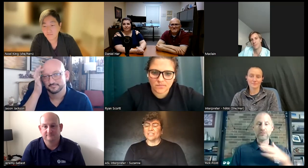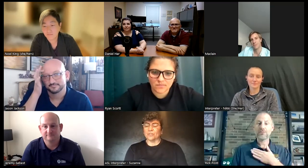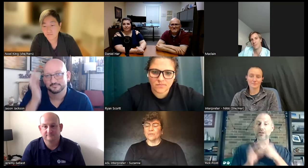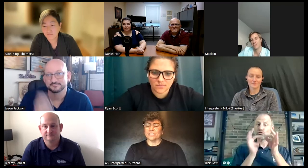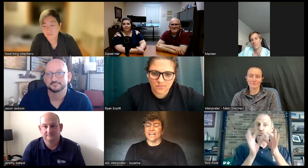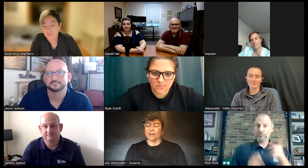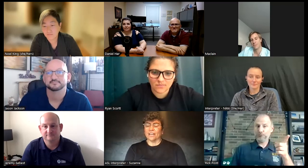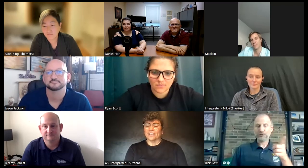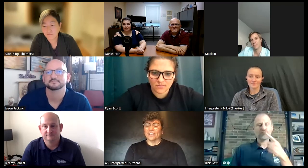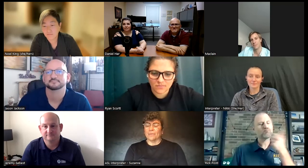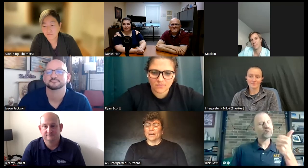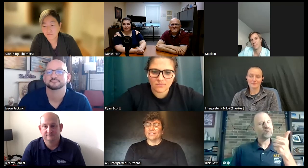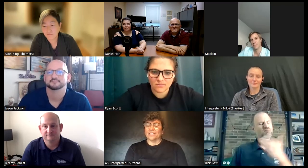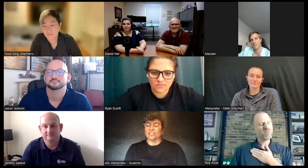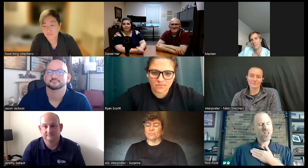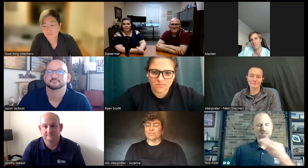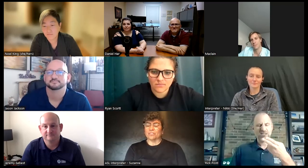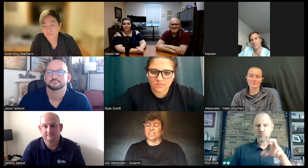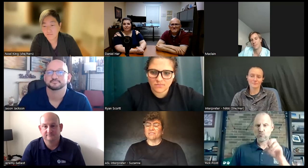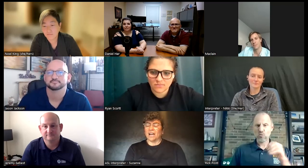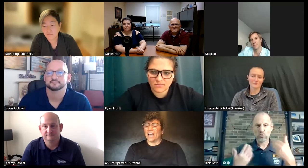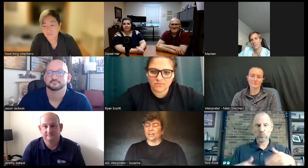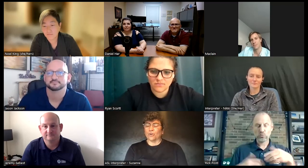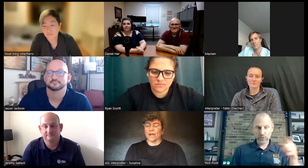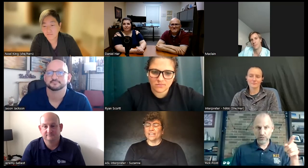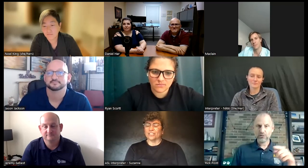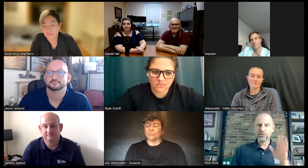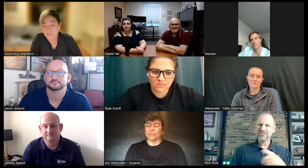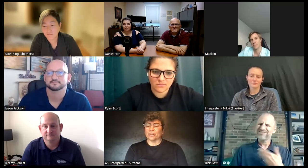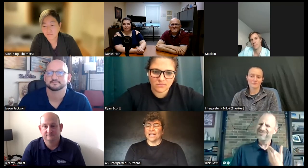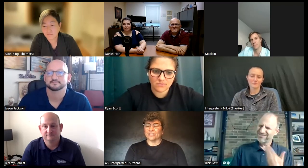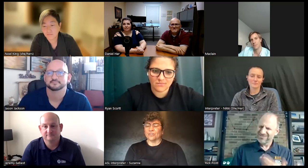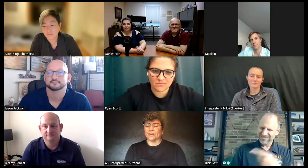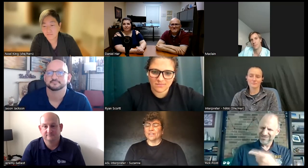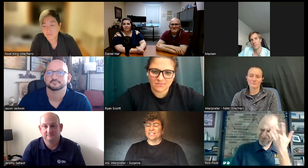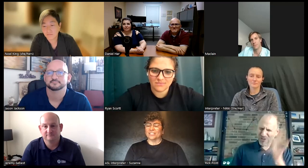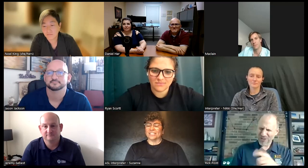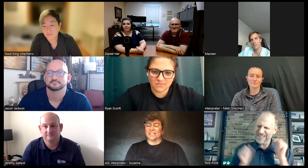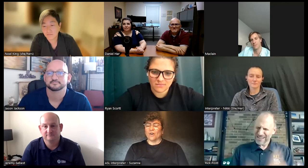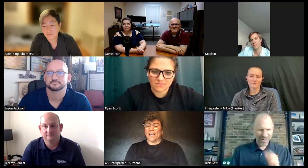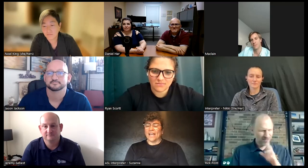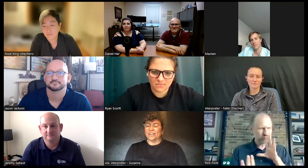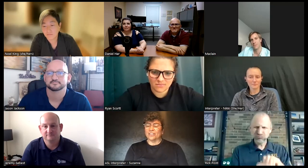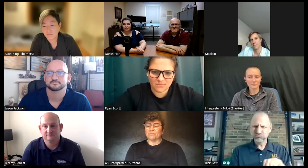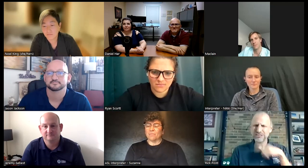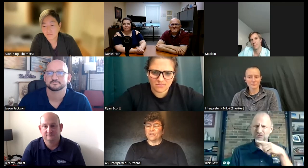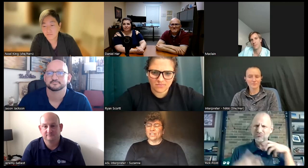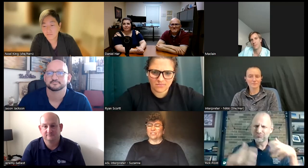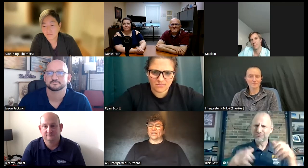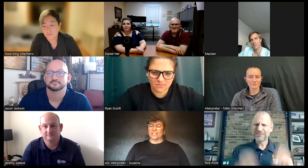High School I was scared but The Interpreter said I had a great interpreter in high school she said go ahead you're smart you can do anything